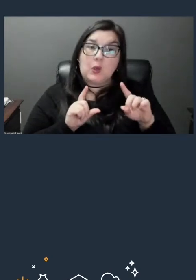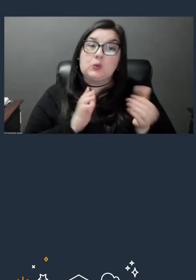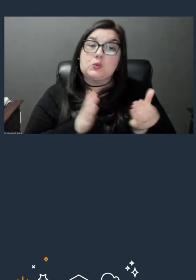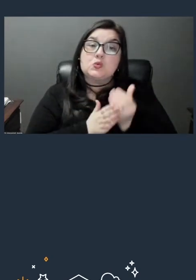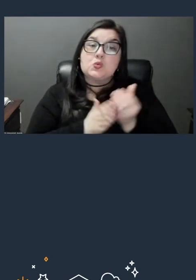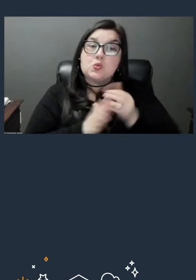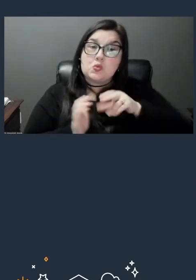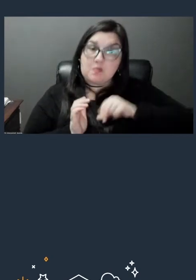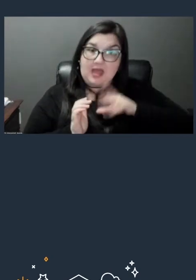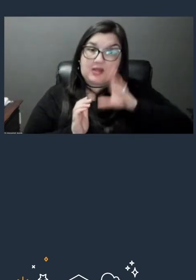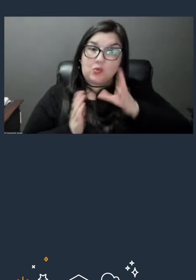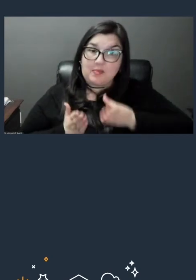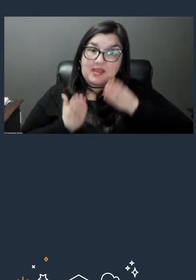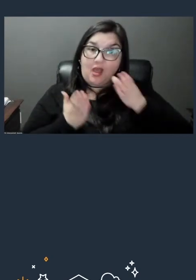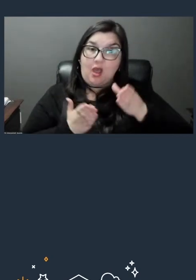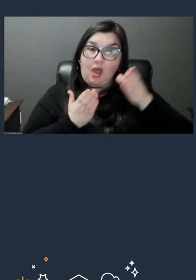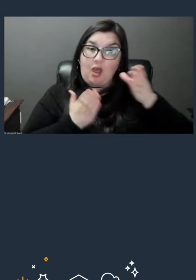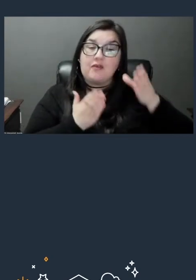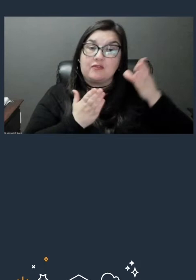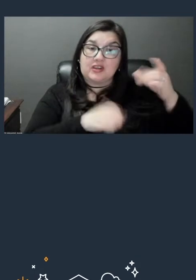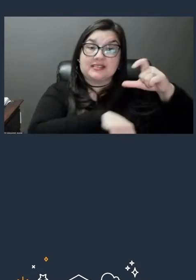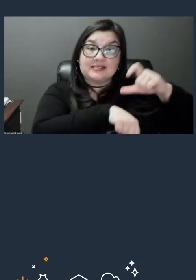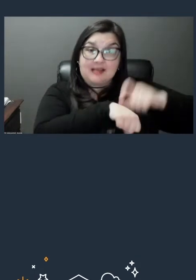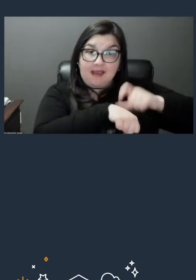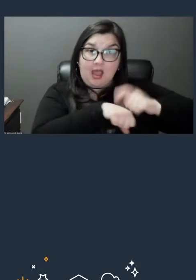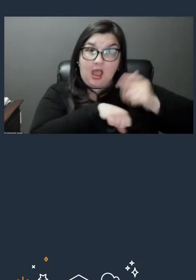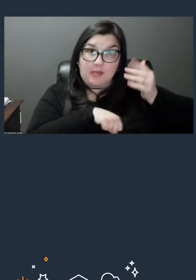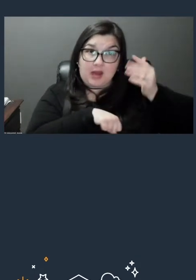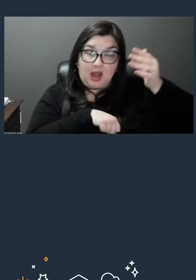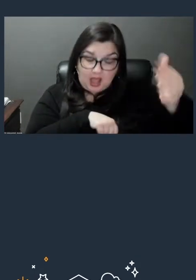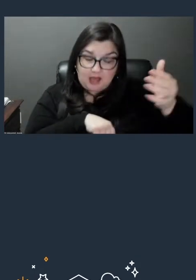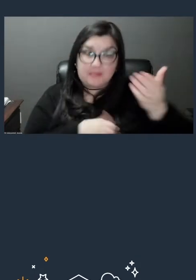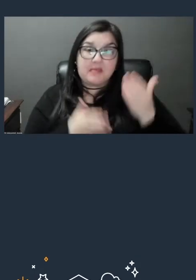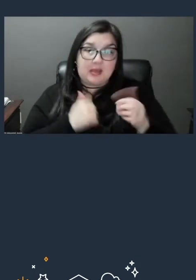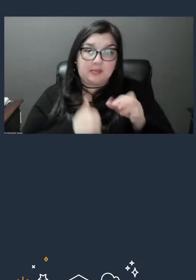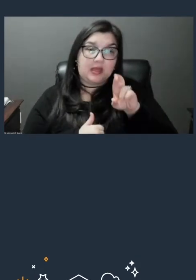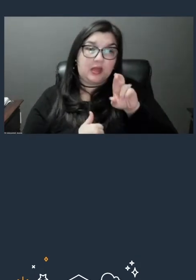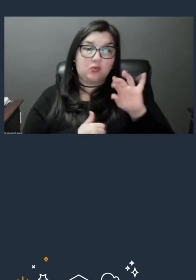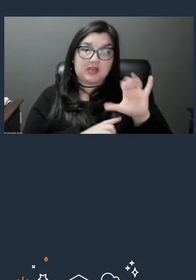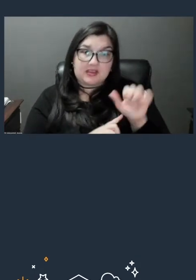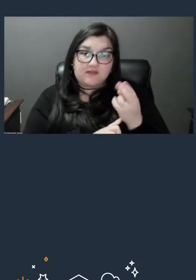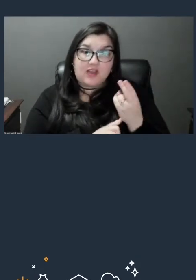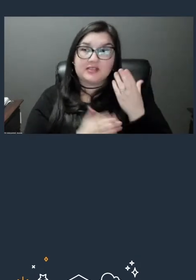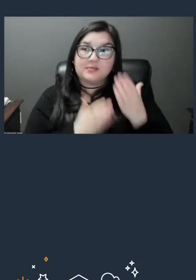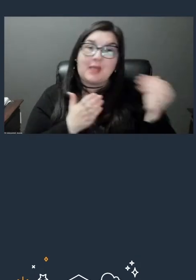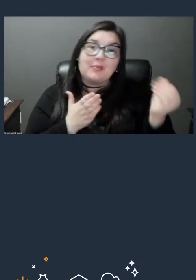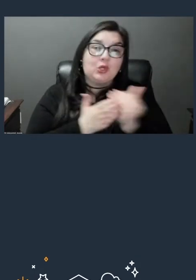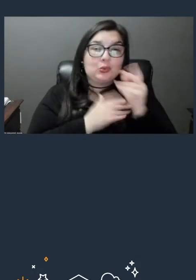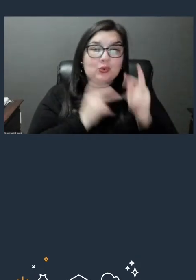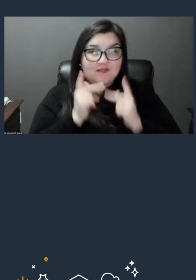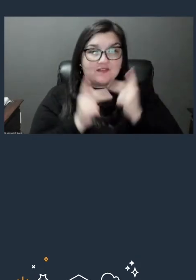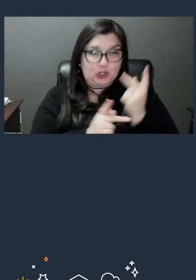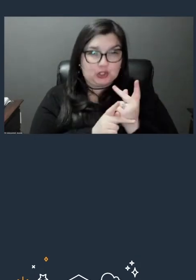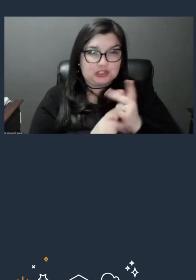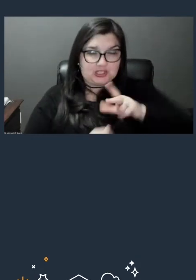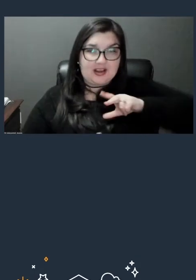and over time, we'll likely also refresh those badges, so there may be new versions that come out with it. So definitely something to look out for